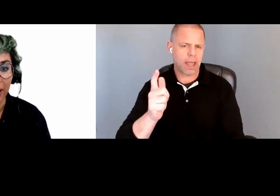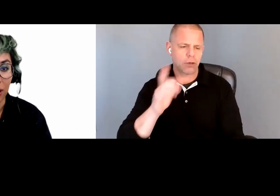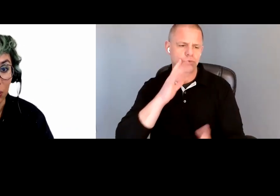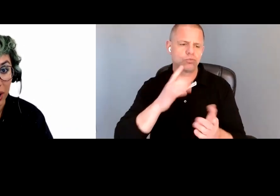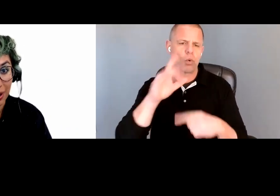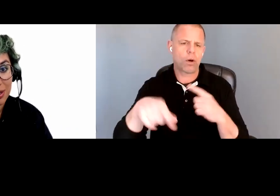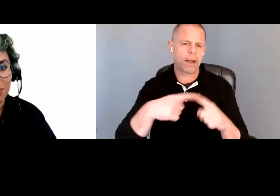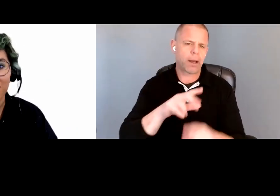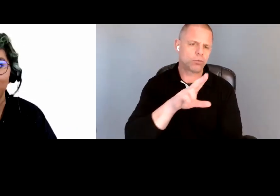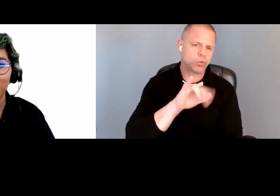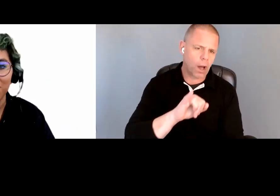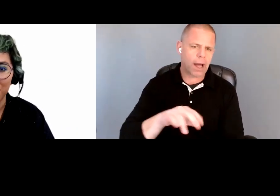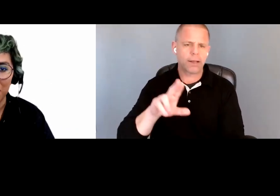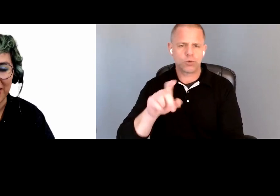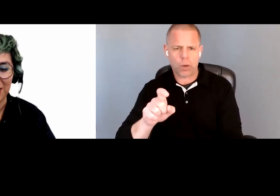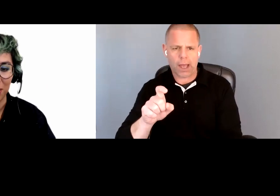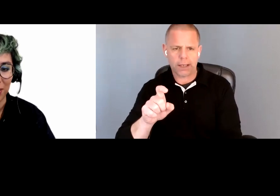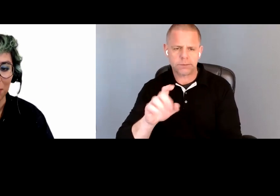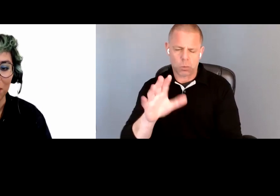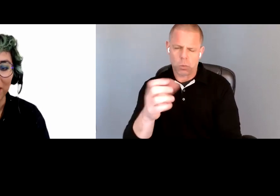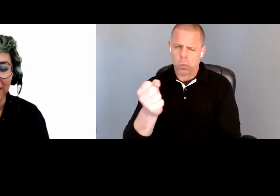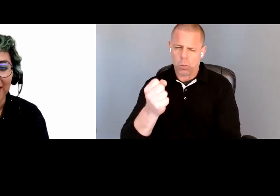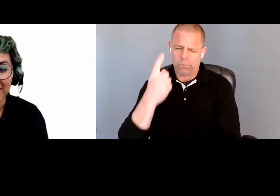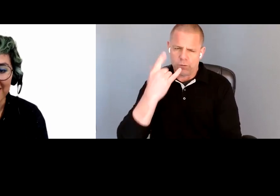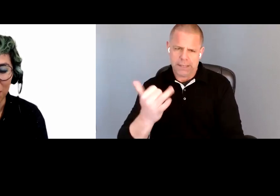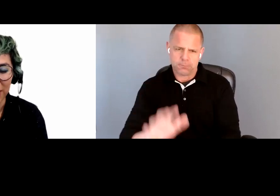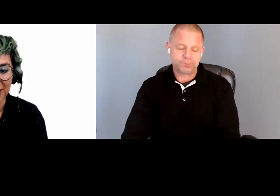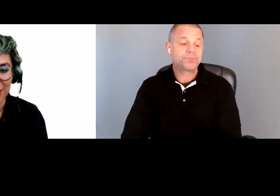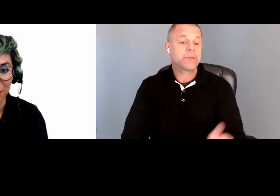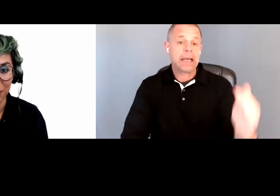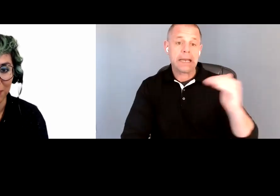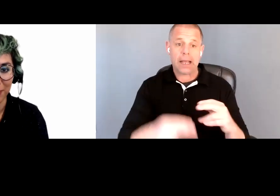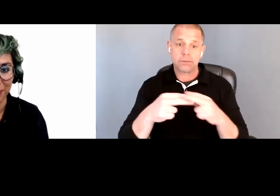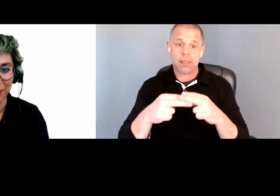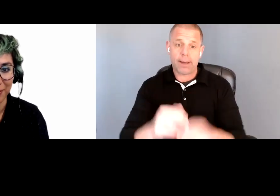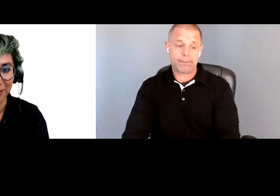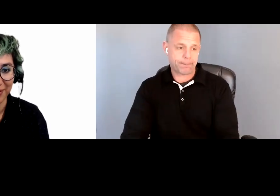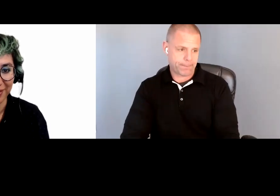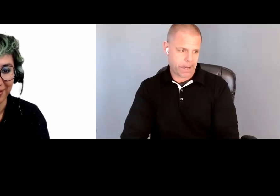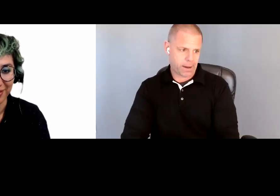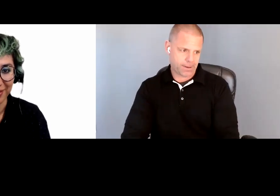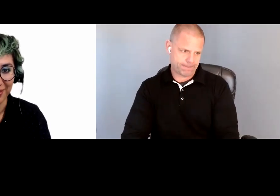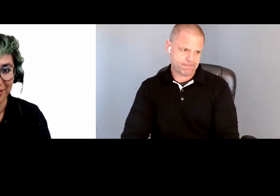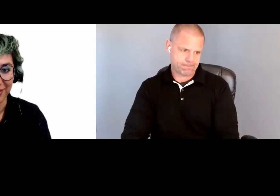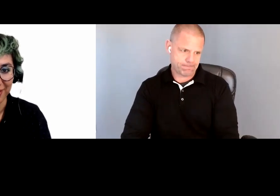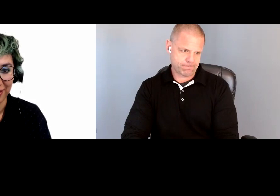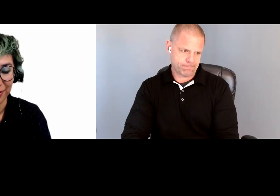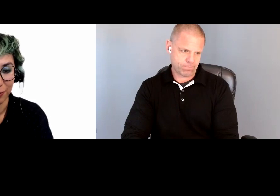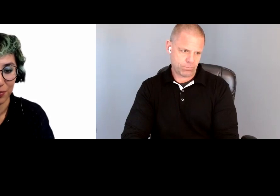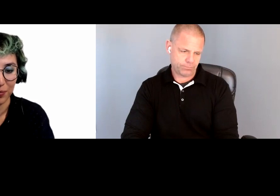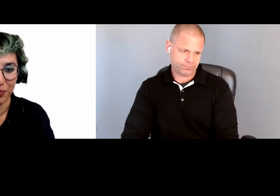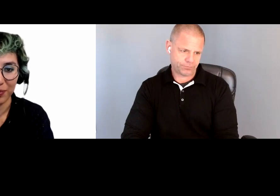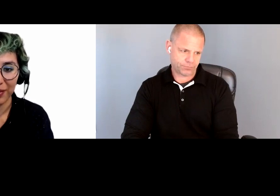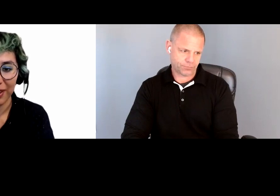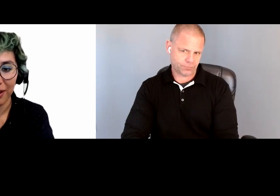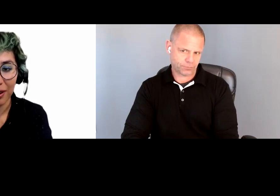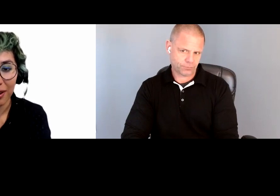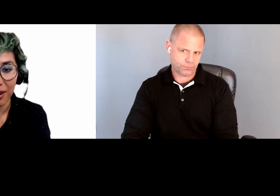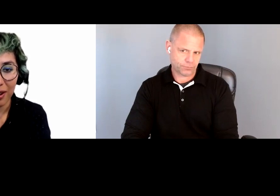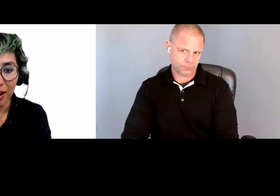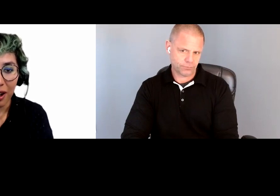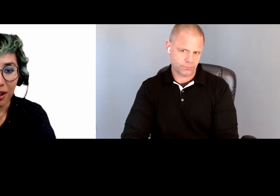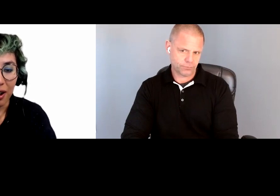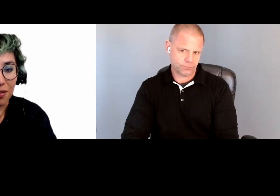and UX, so be patient with me. Next slide, please.